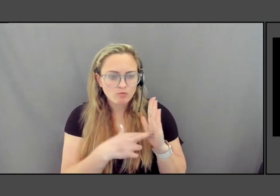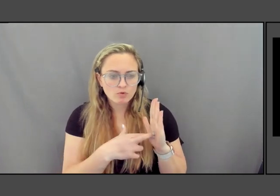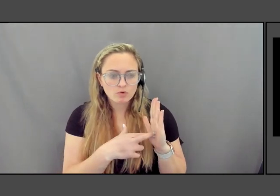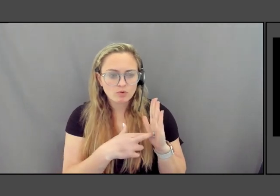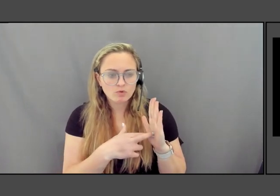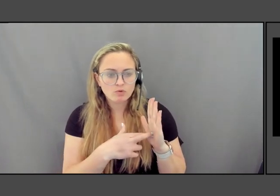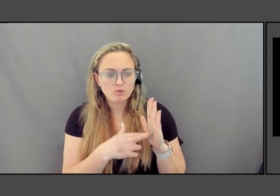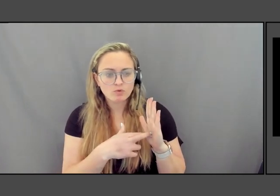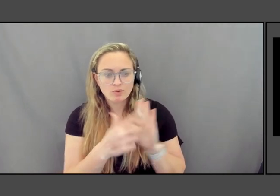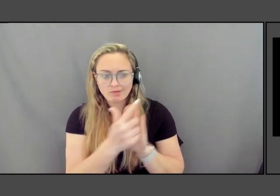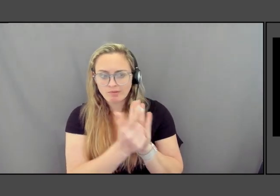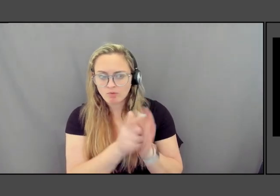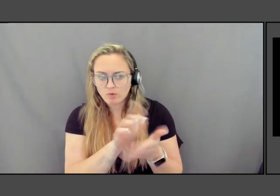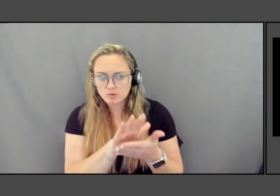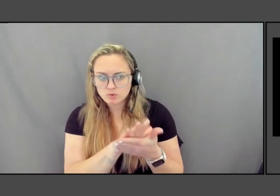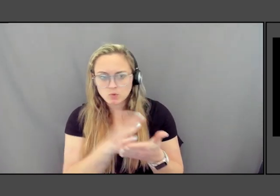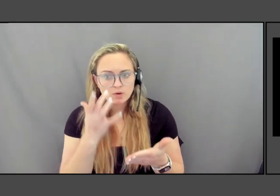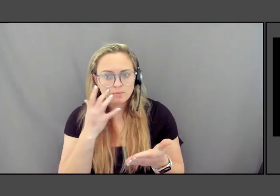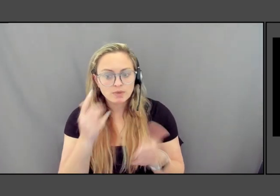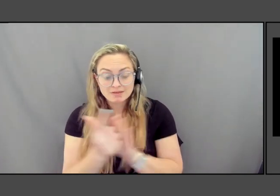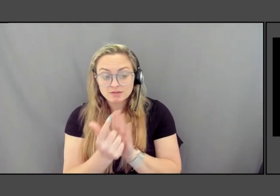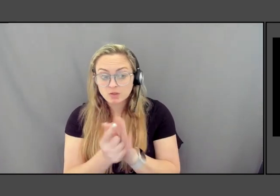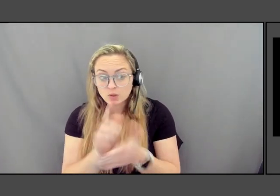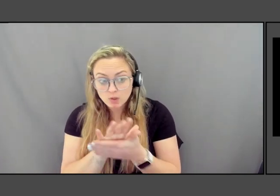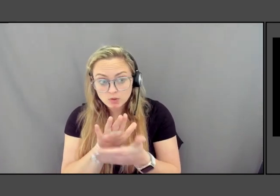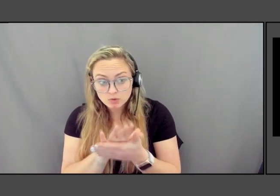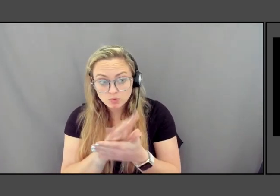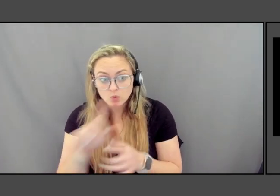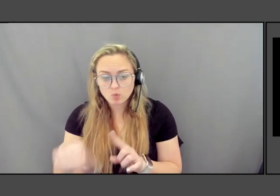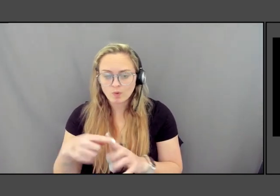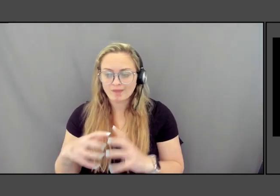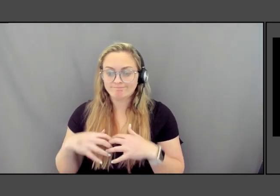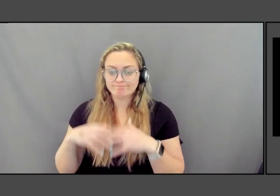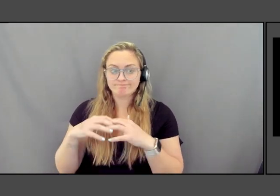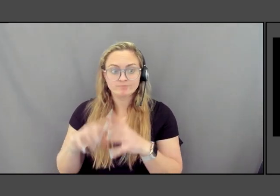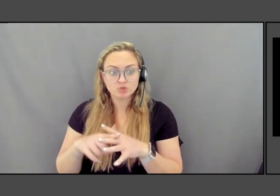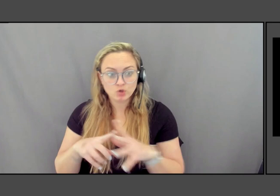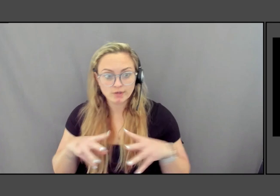Because the law school, when they started admitting women, didn't want to admit